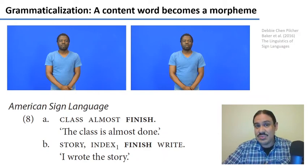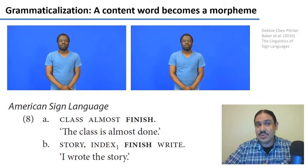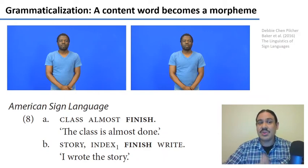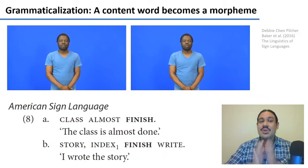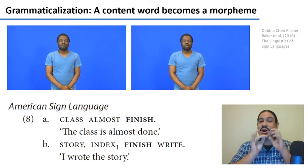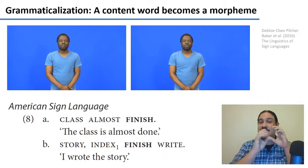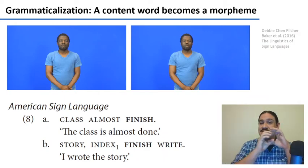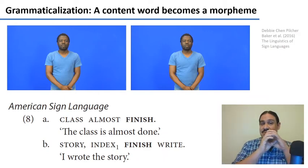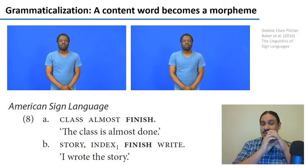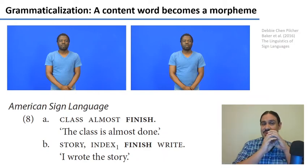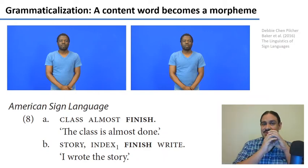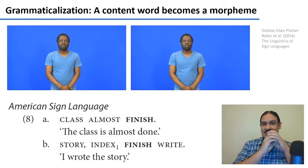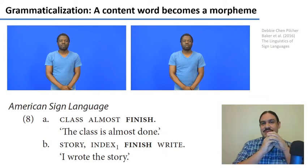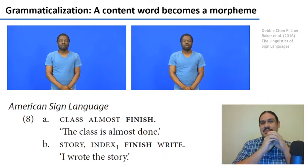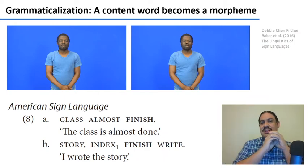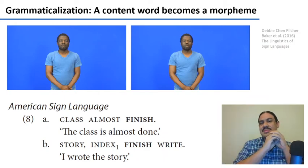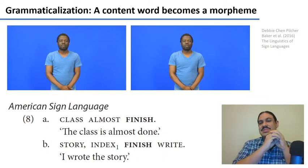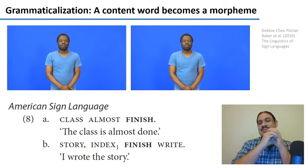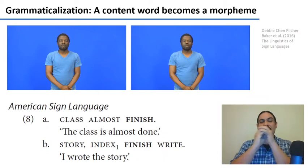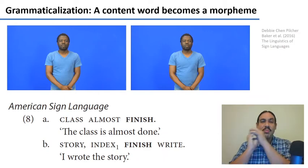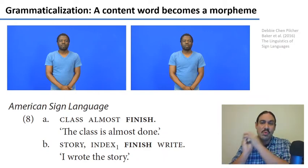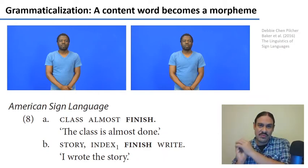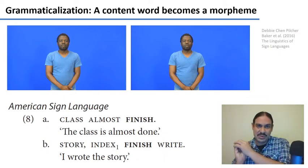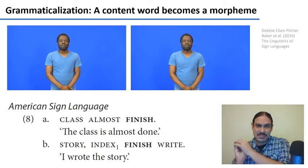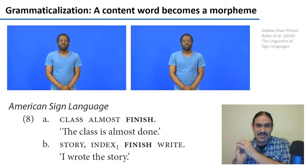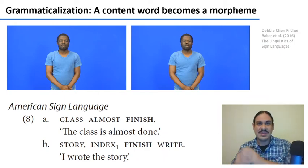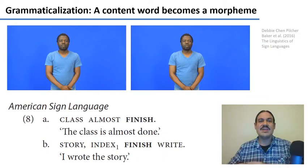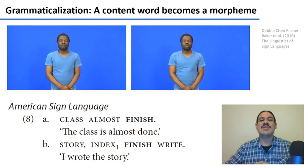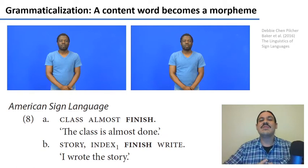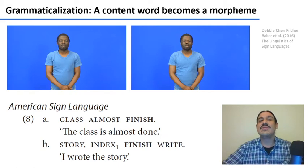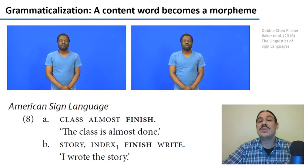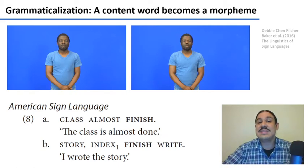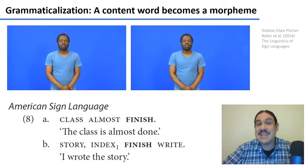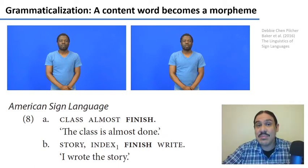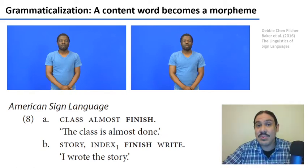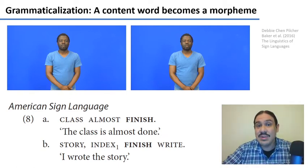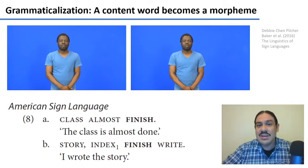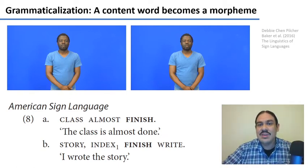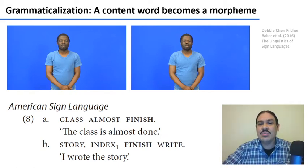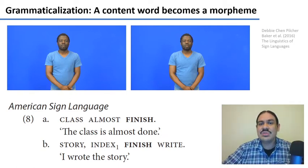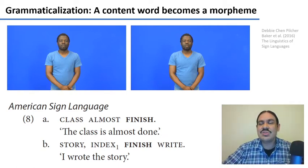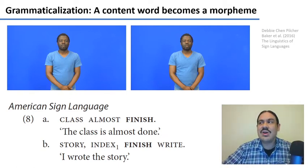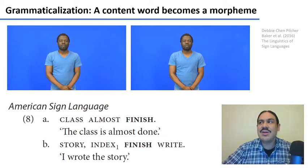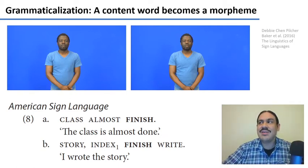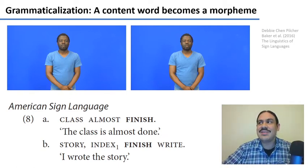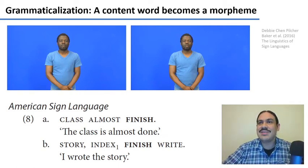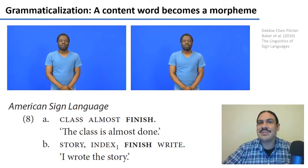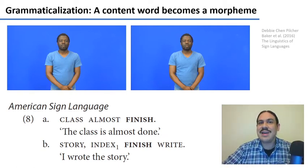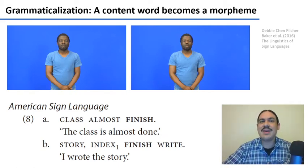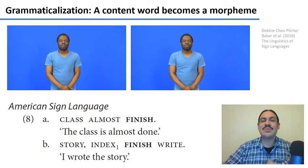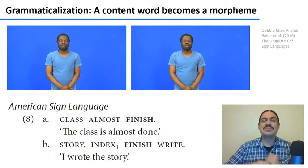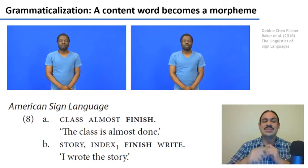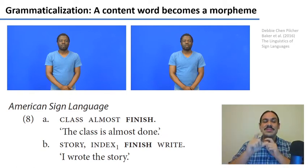how there were words in latin there were verbs like habeo which shortened their form in spanish and then eventually became morphemes